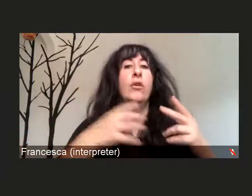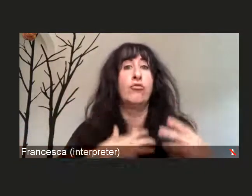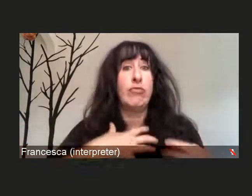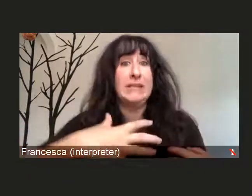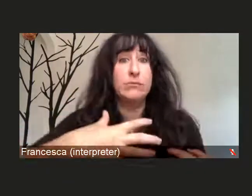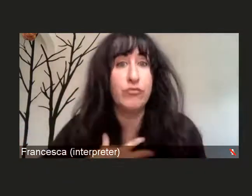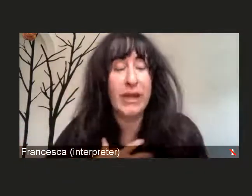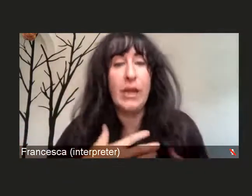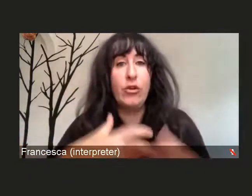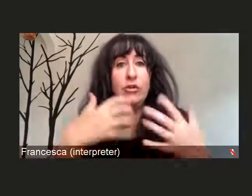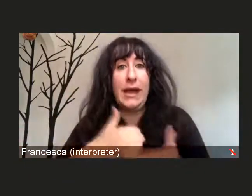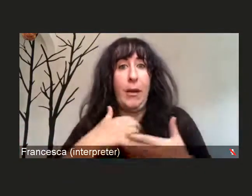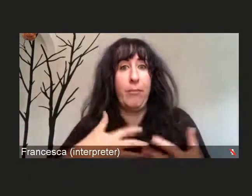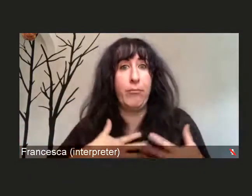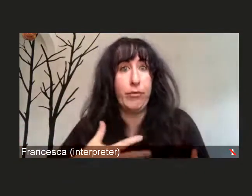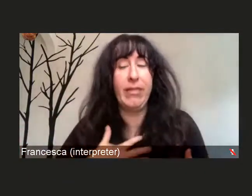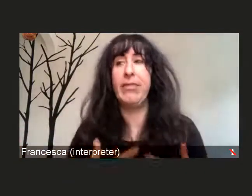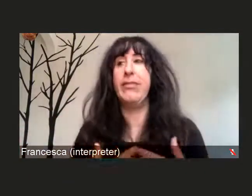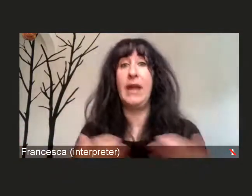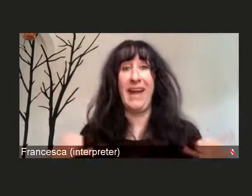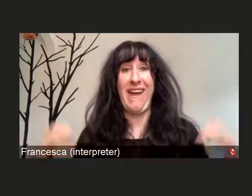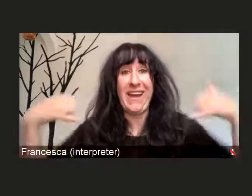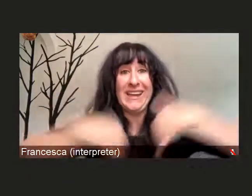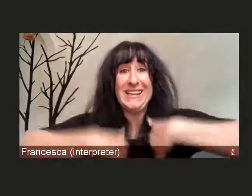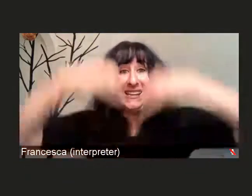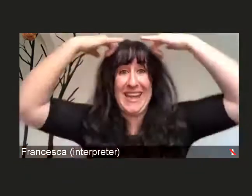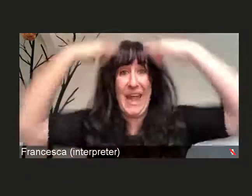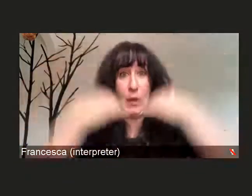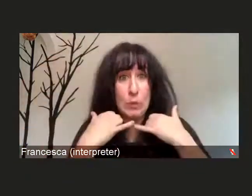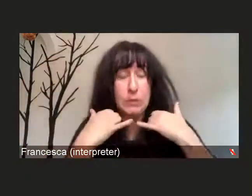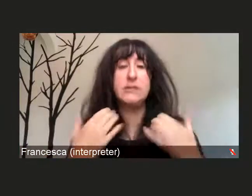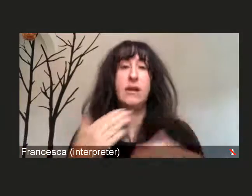and other items that we use to keep ourselves safe.